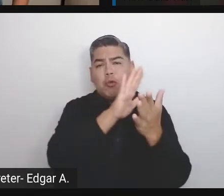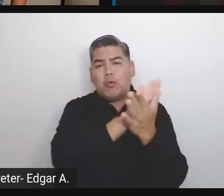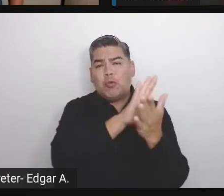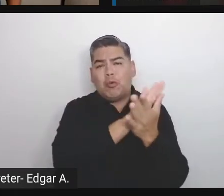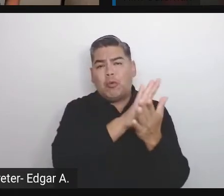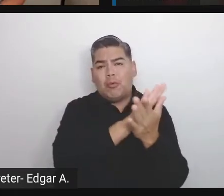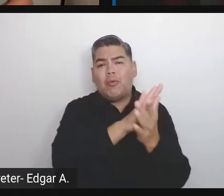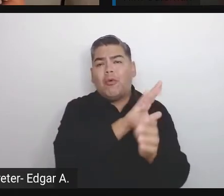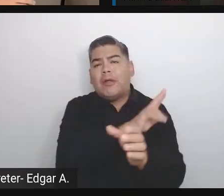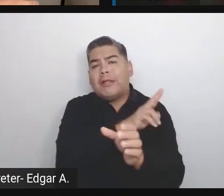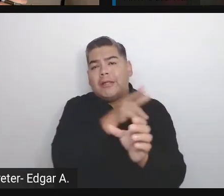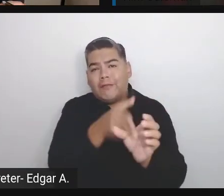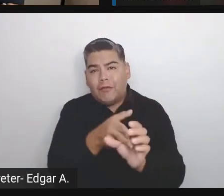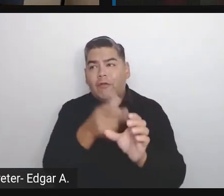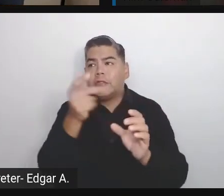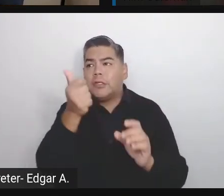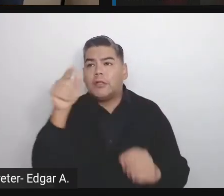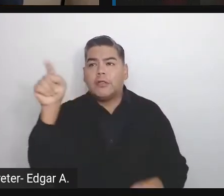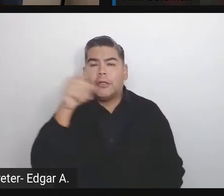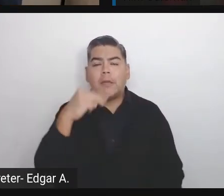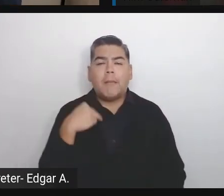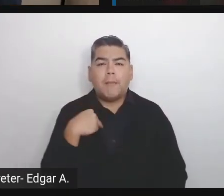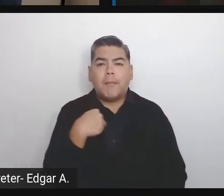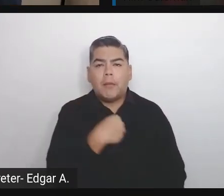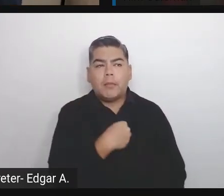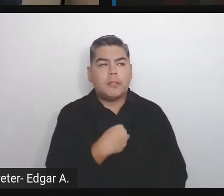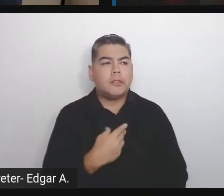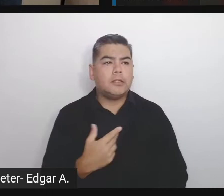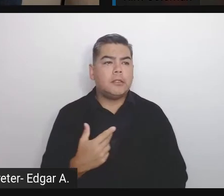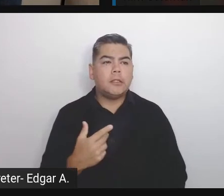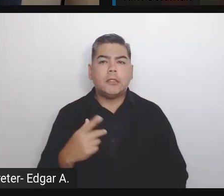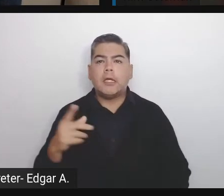to organize some show and tell and things like this.